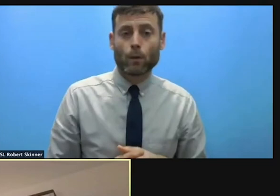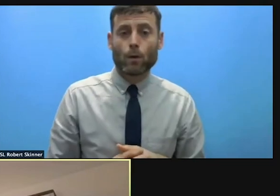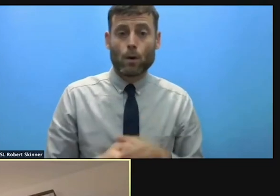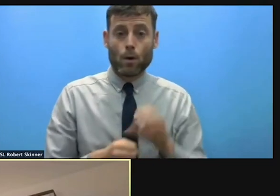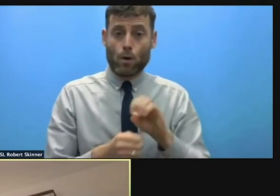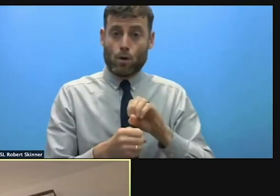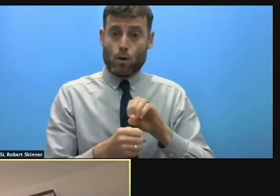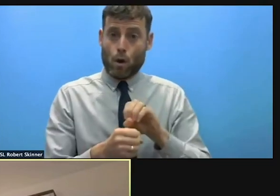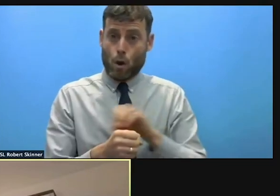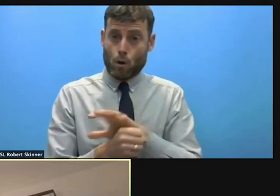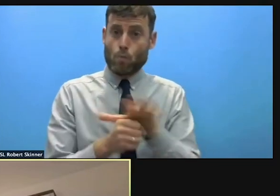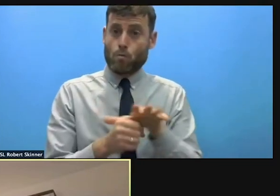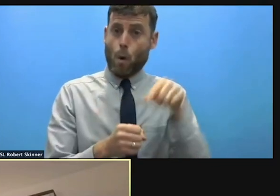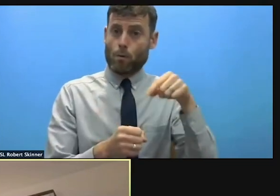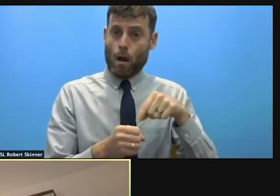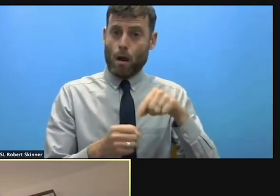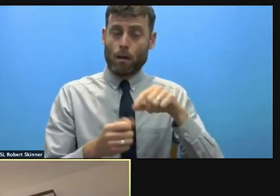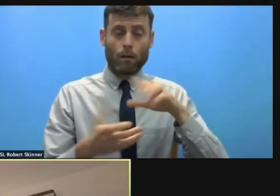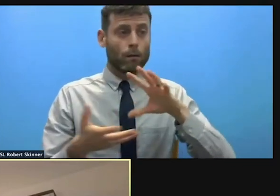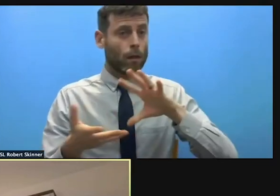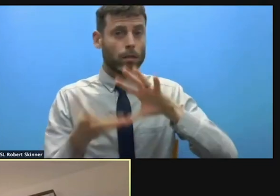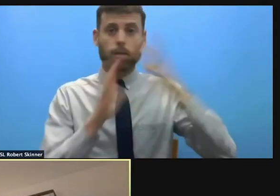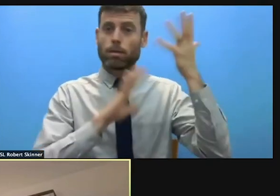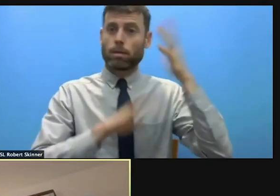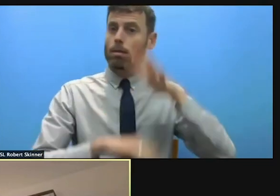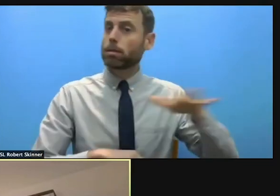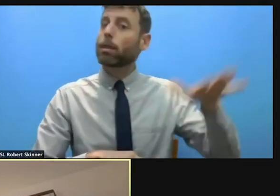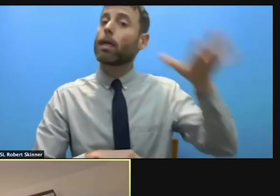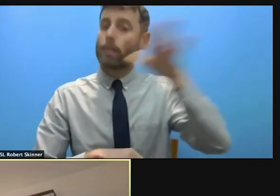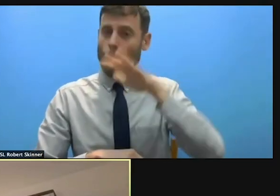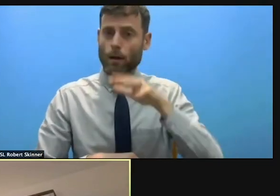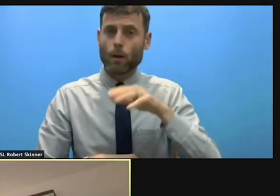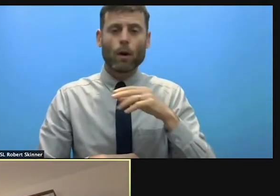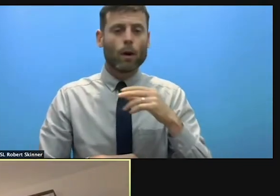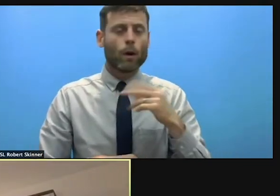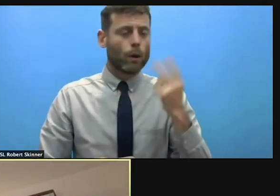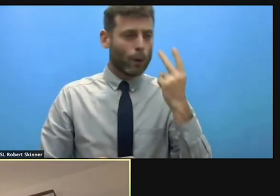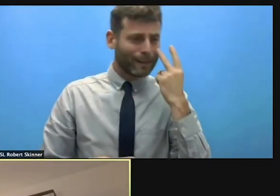but there is also a silver lining. We saw we can support from far away and we can also